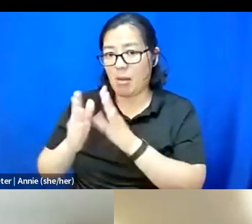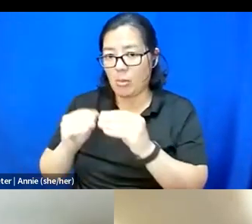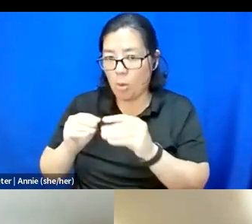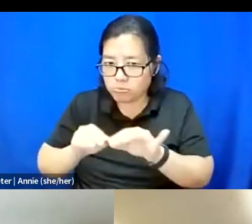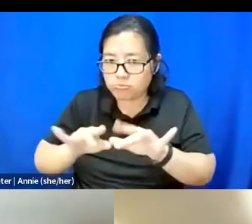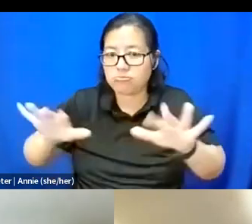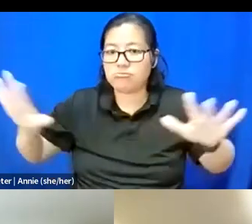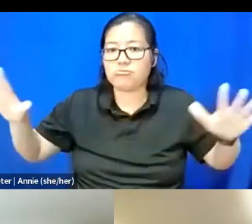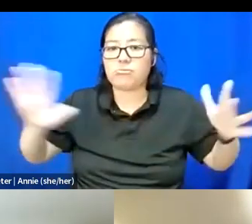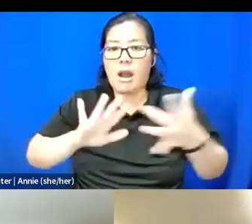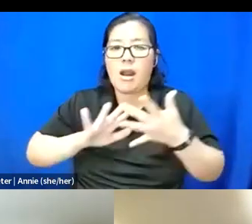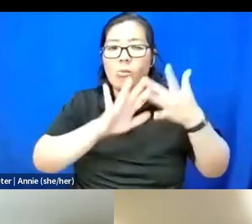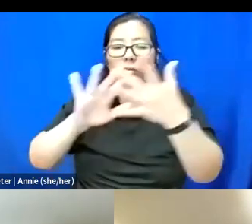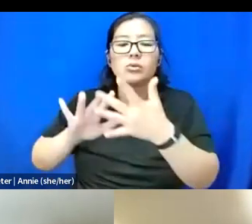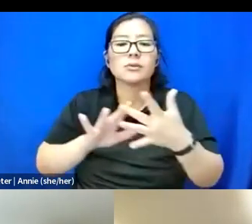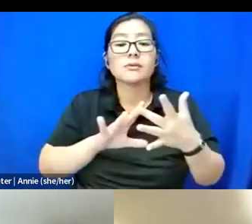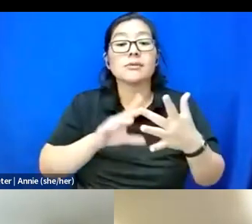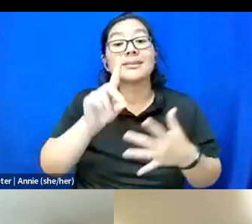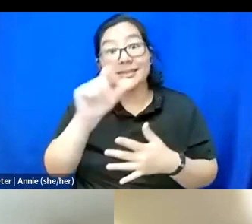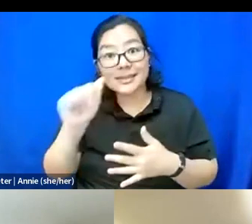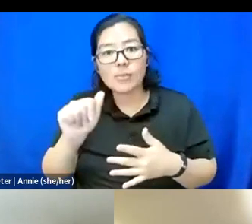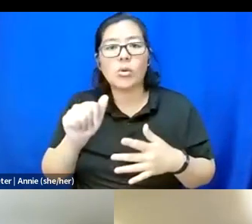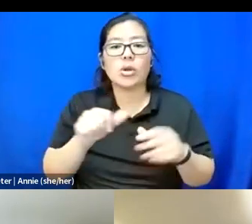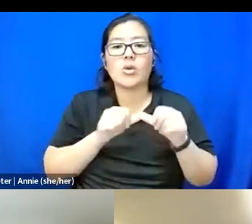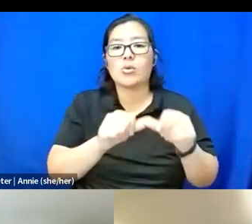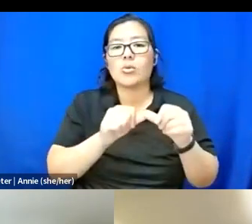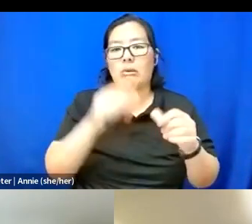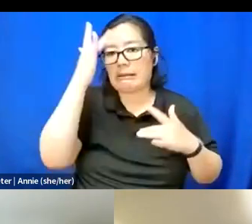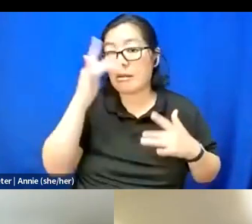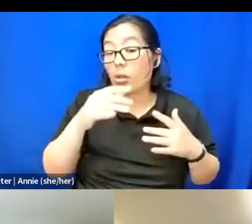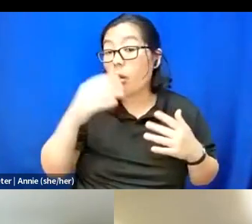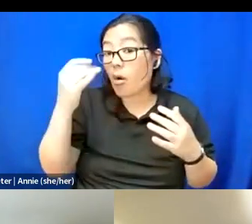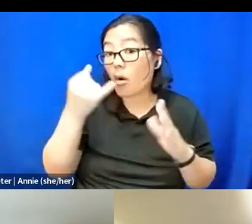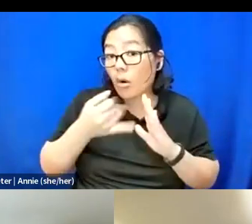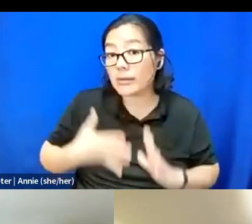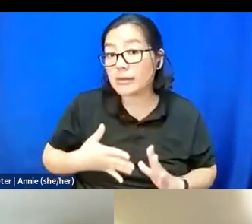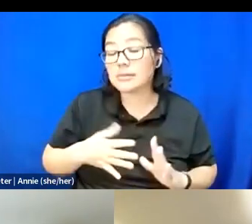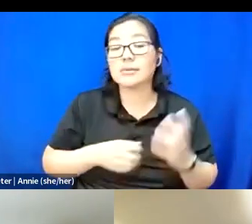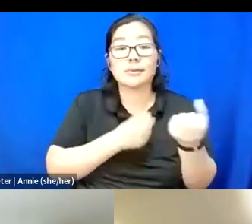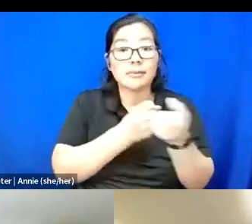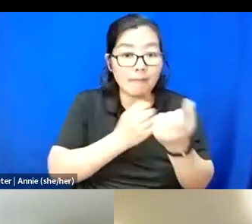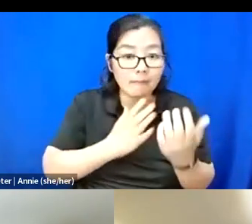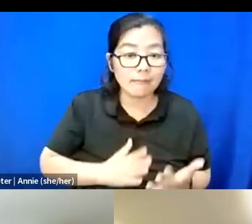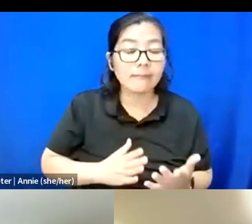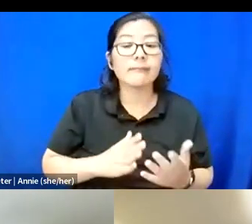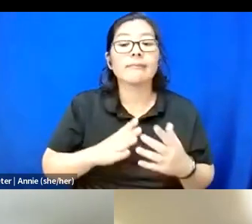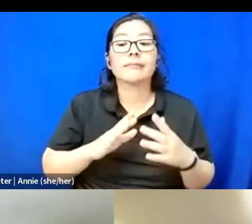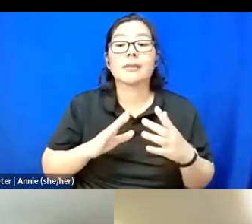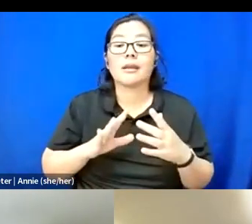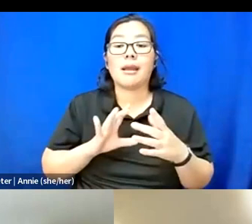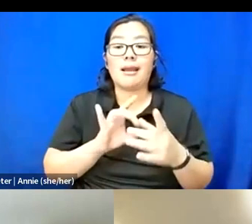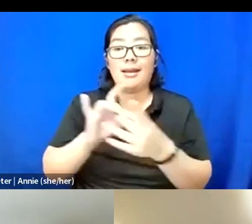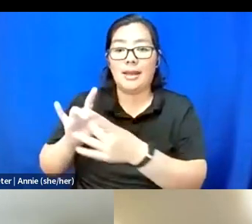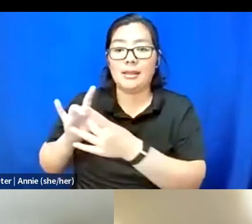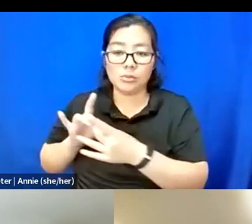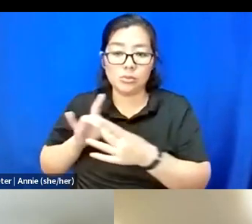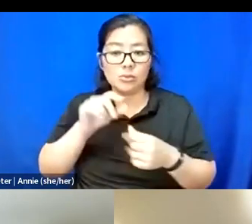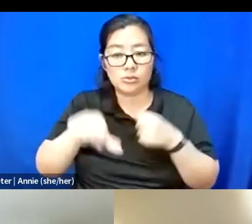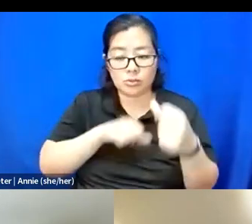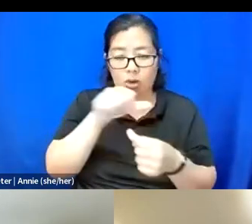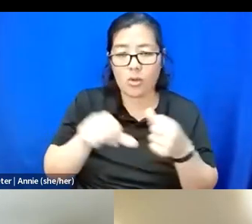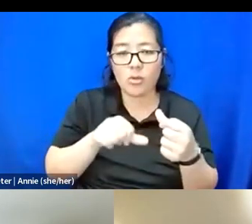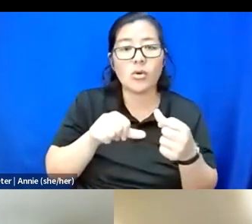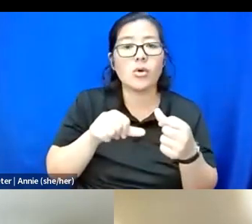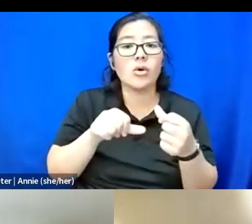in collaboration through the internet.